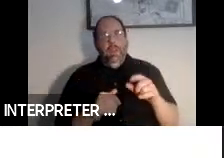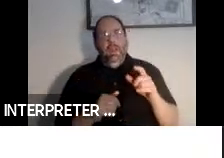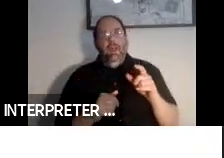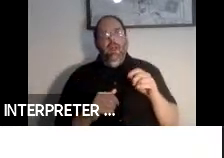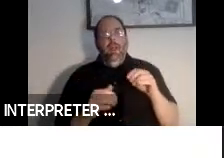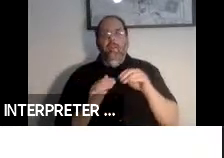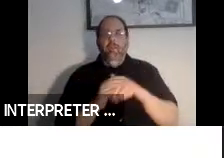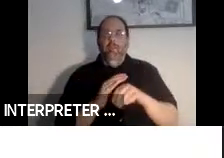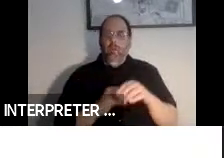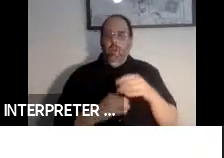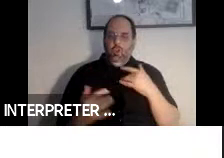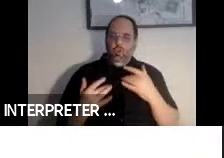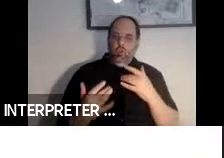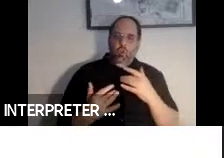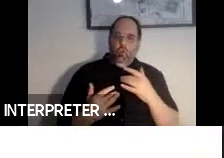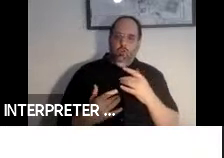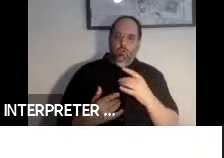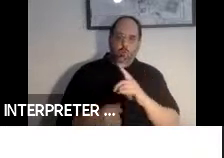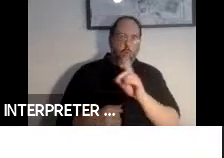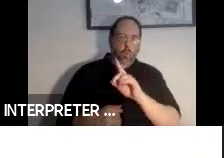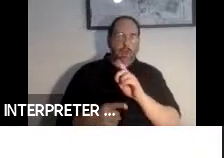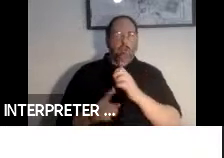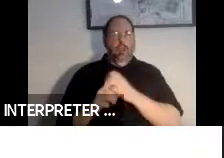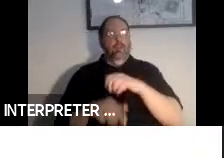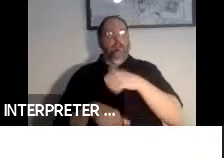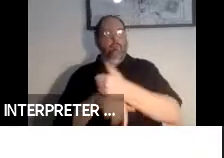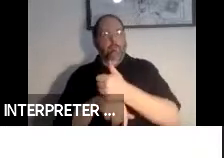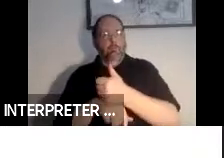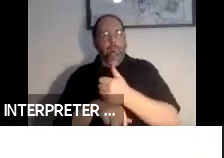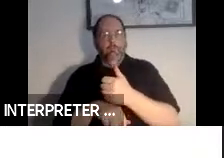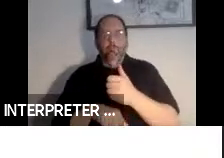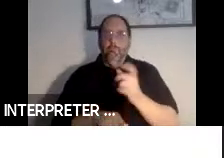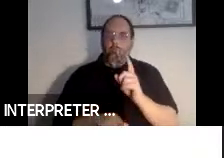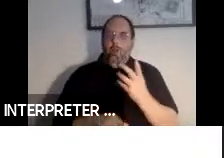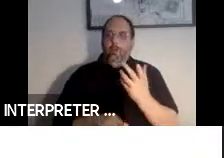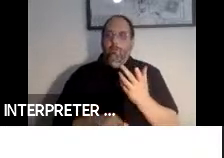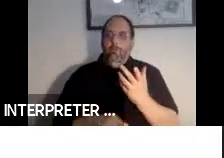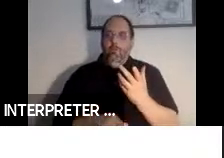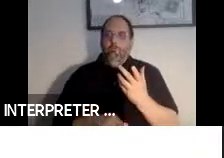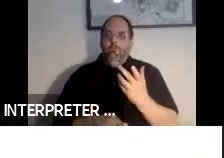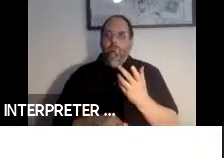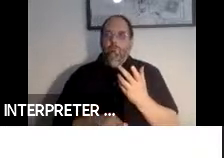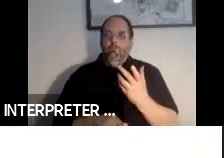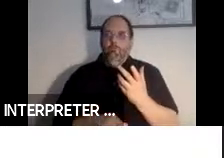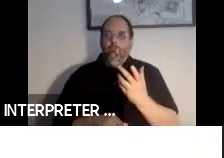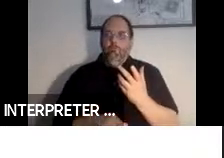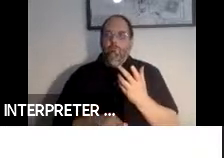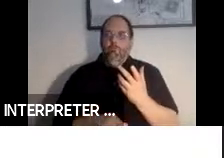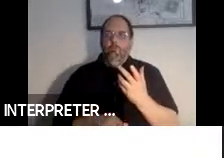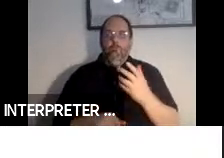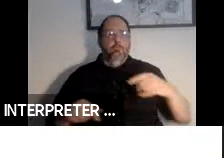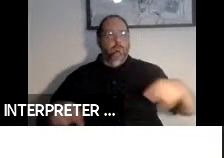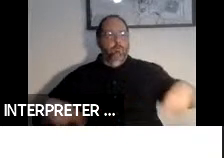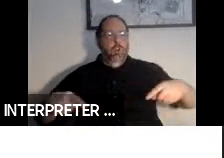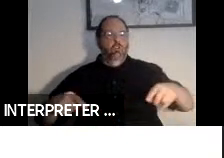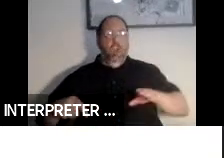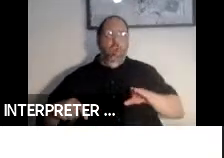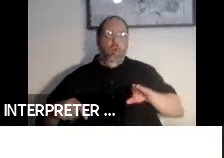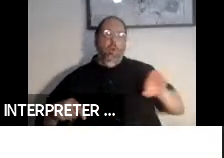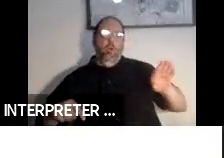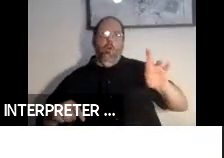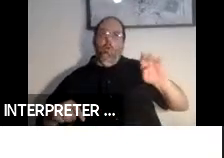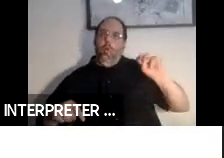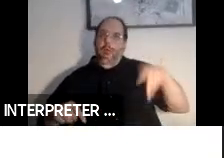concerns: where are the elevators? Where is where are the wheelchair ramps? Where are egresses?